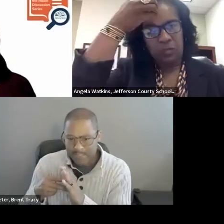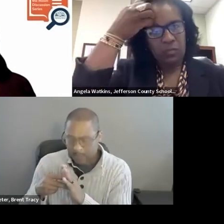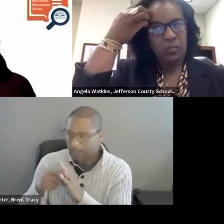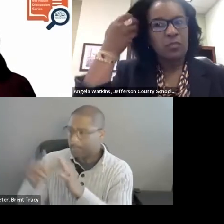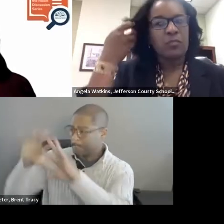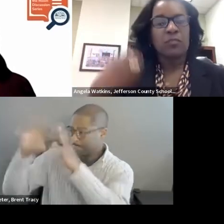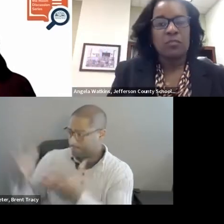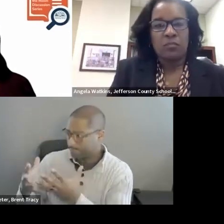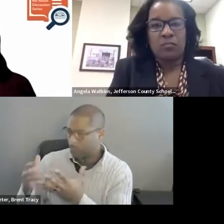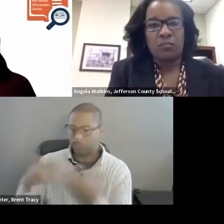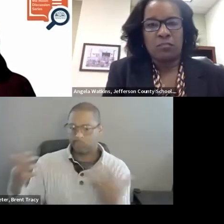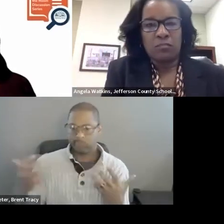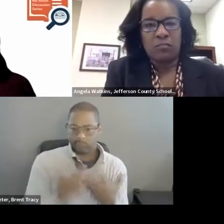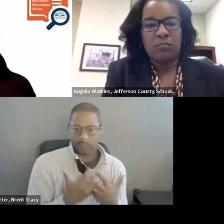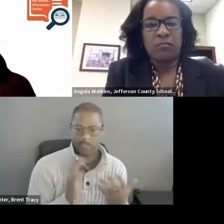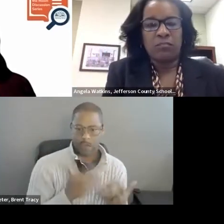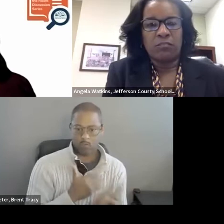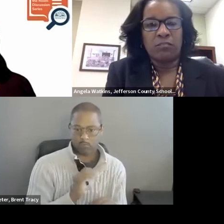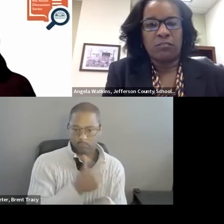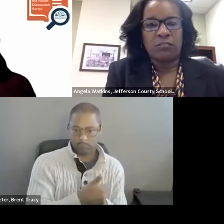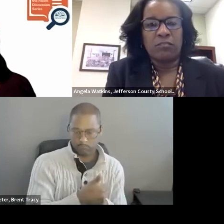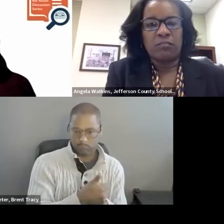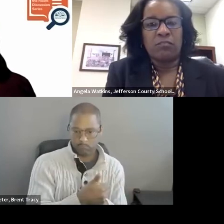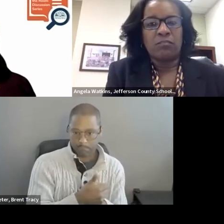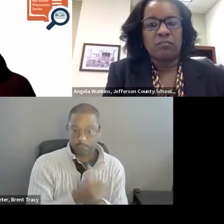like, not just in reading, but in other areas across our State.